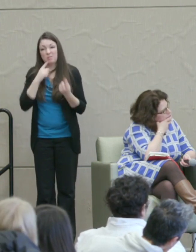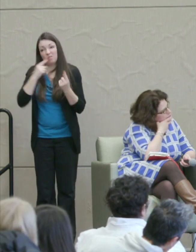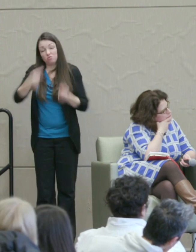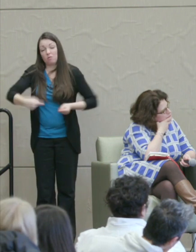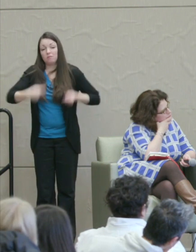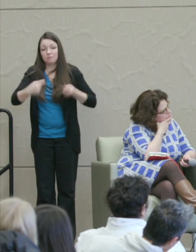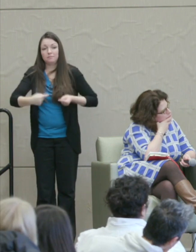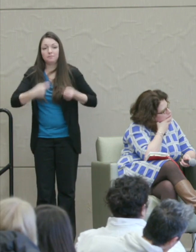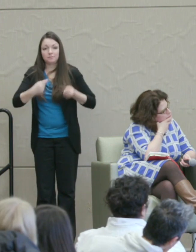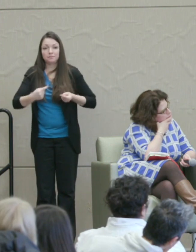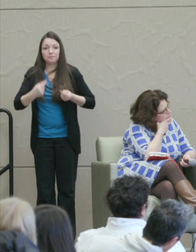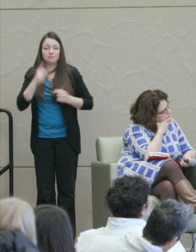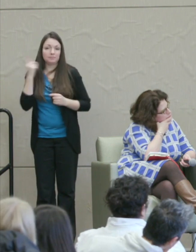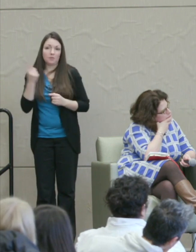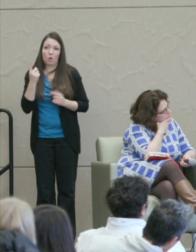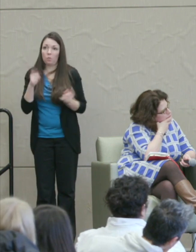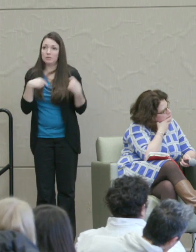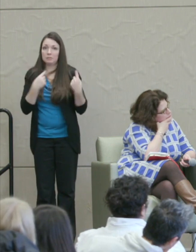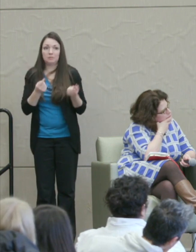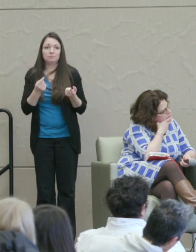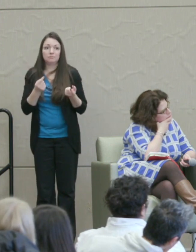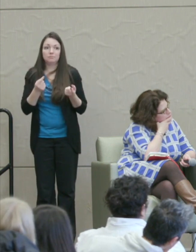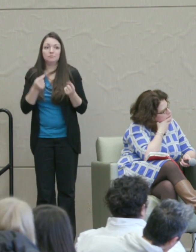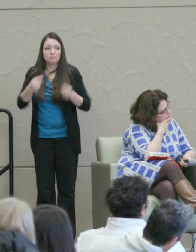It's always been a struggle.